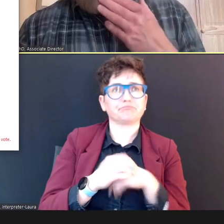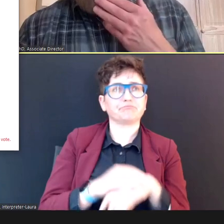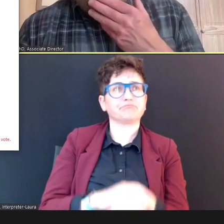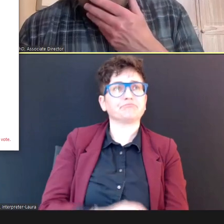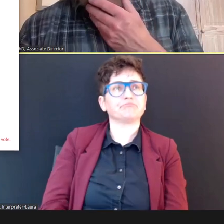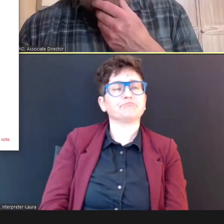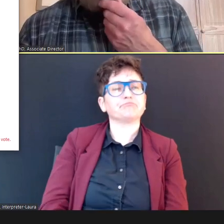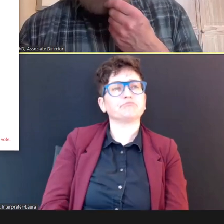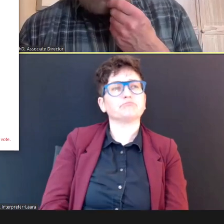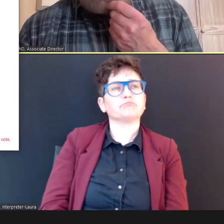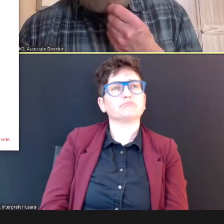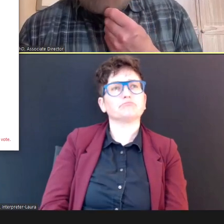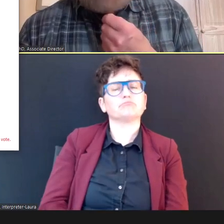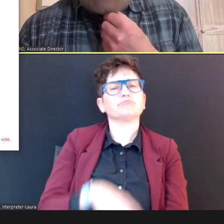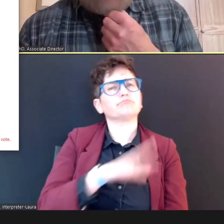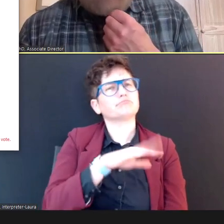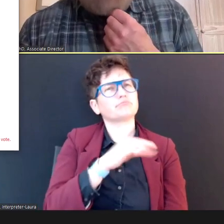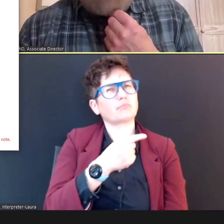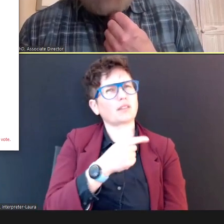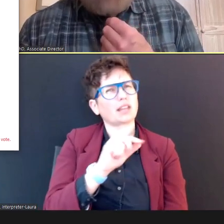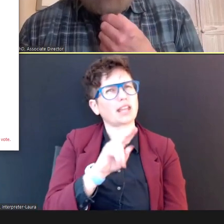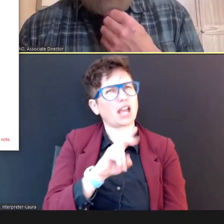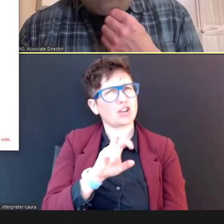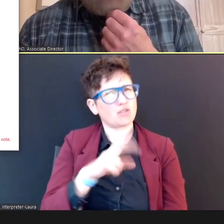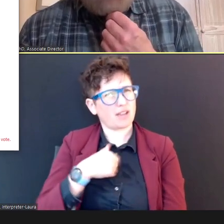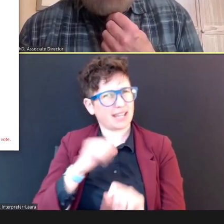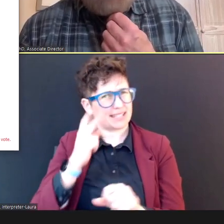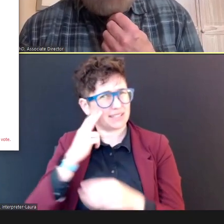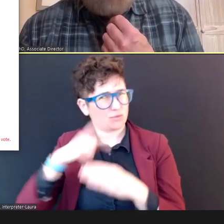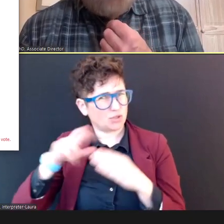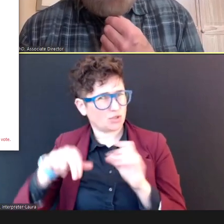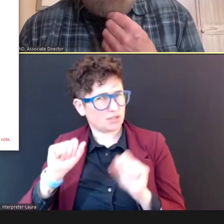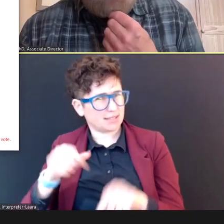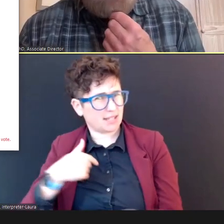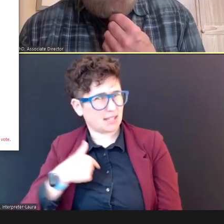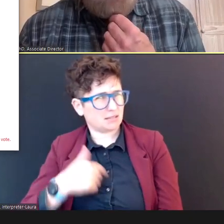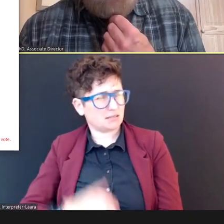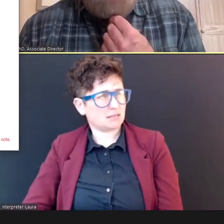Now, Gunnar, am I going to be able to see the results?